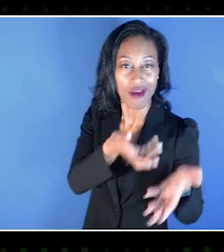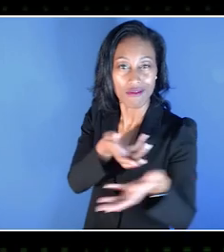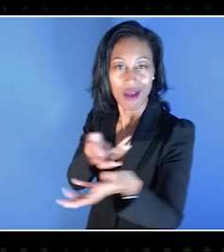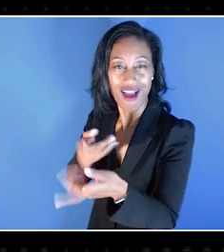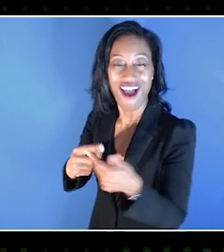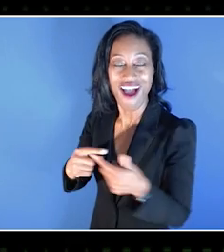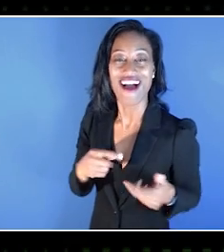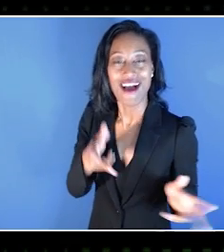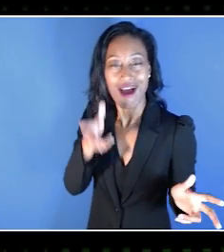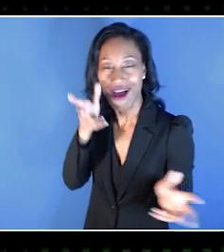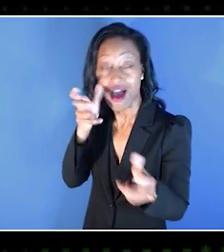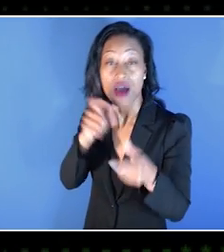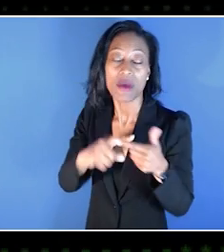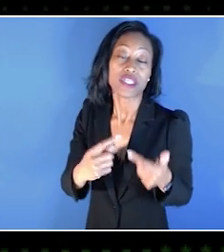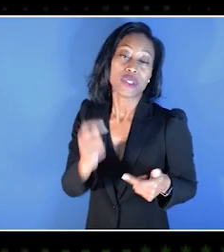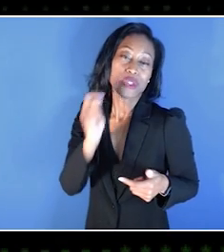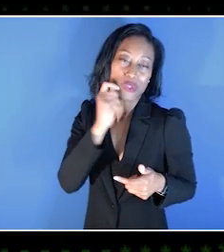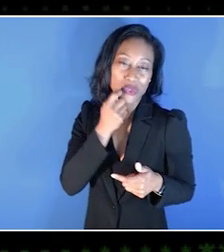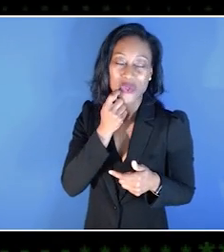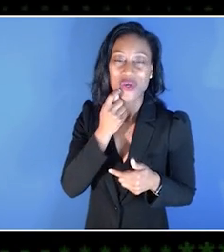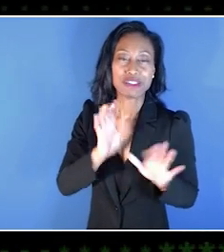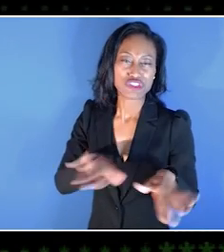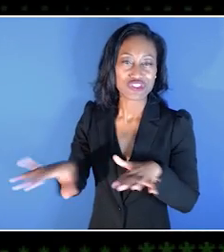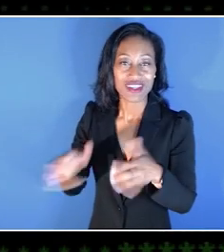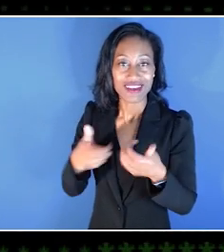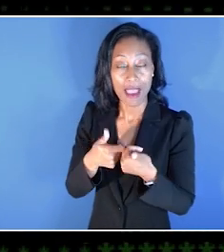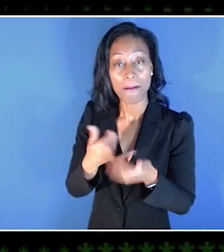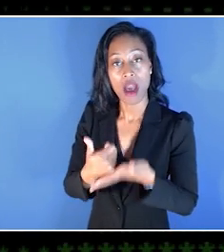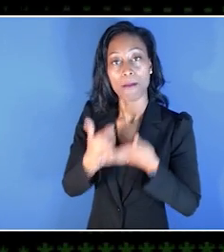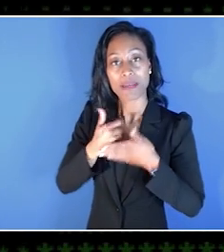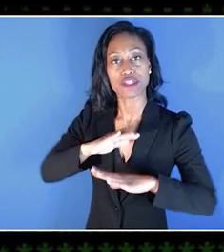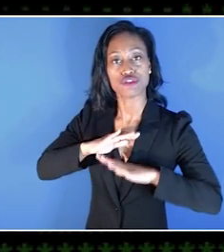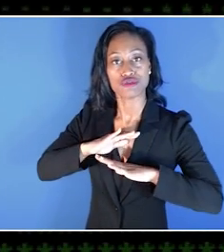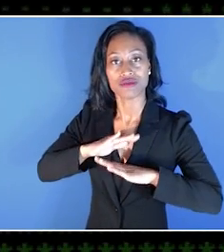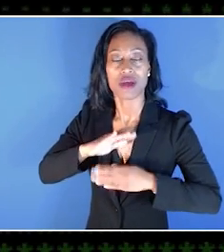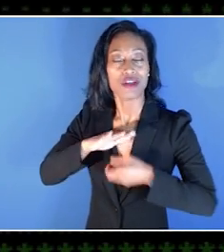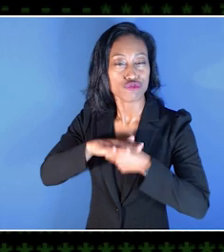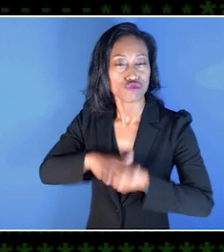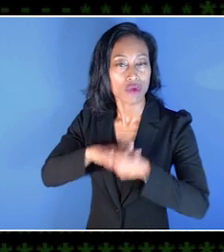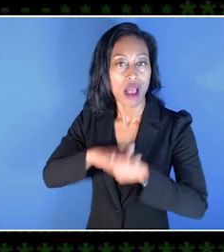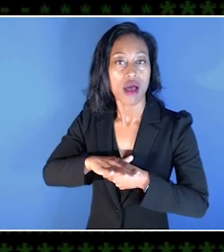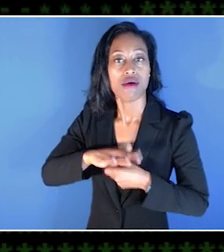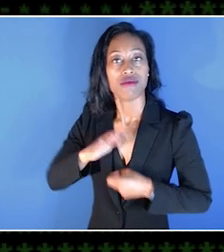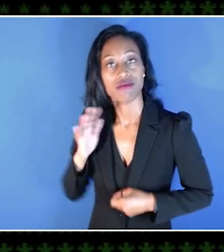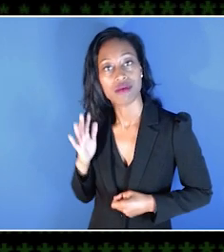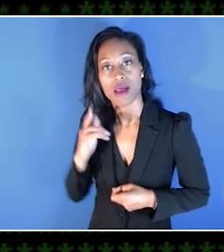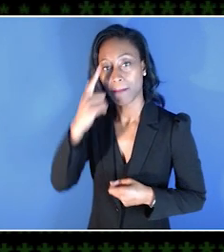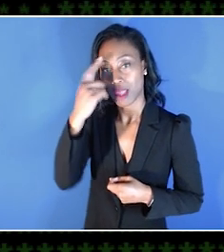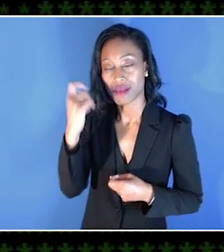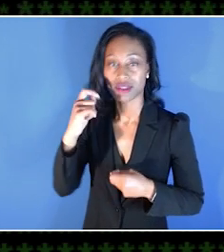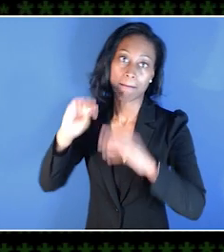I've been using it to decompress with, well, the stress of moving in, -Sure. in between packing and everything.